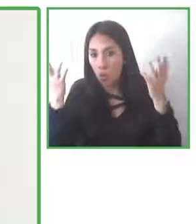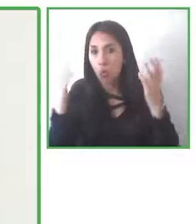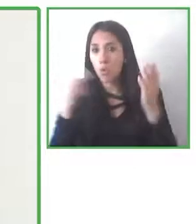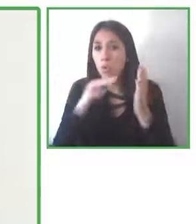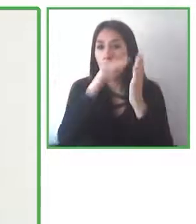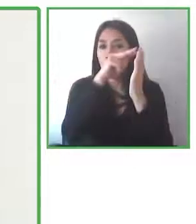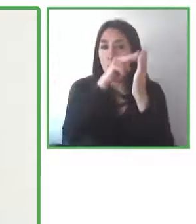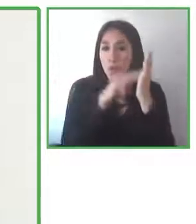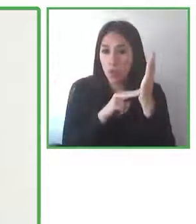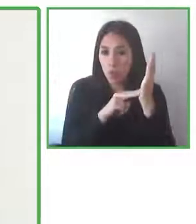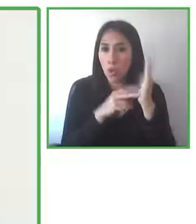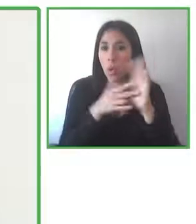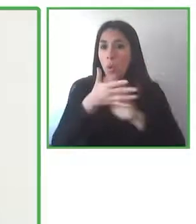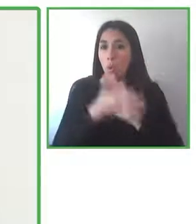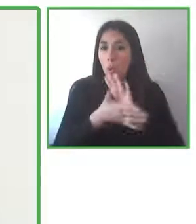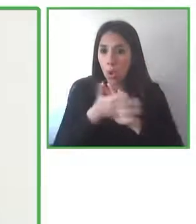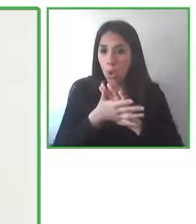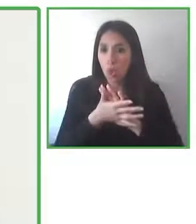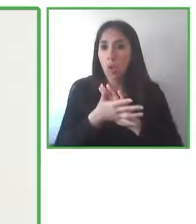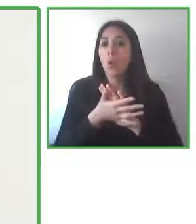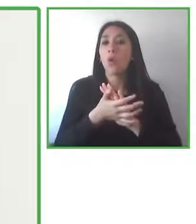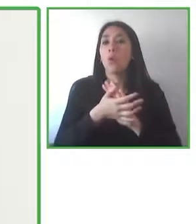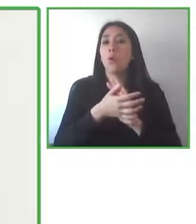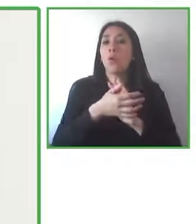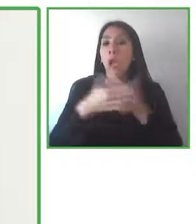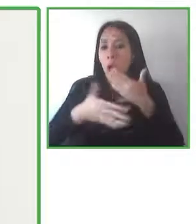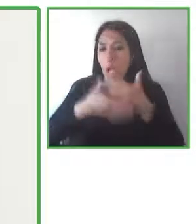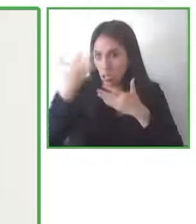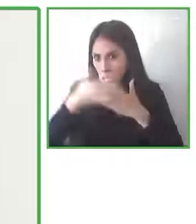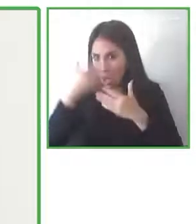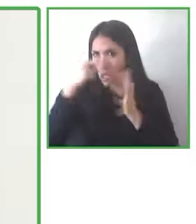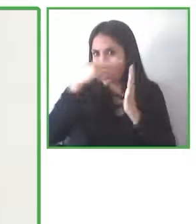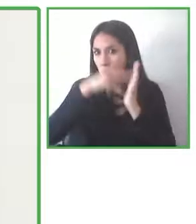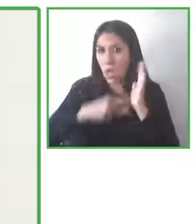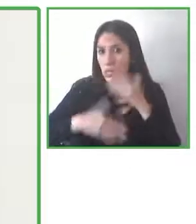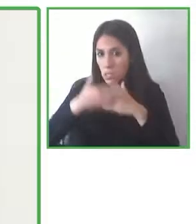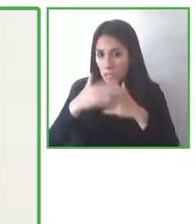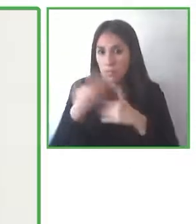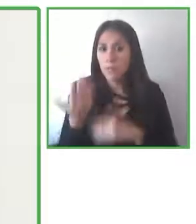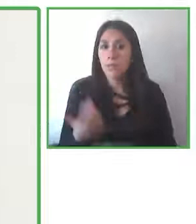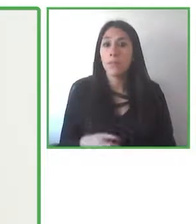sign language into the books themselves we also use audio descriptions and narrations that we